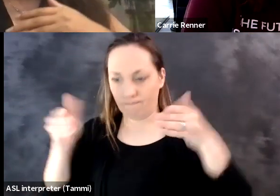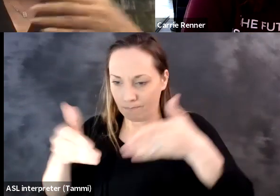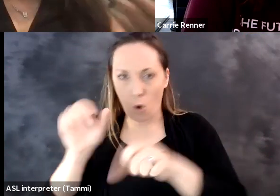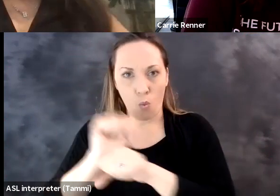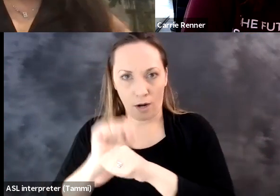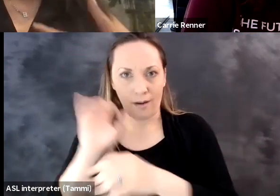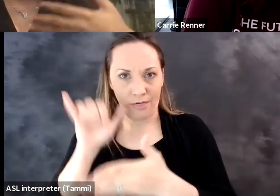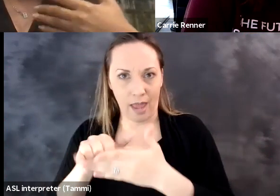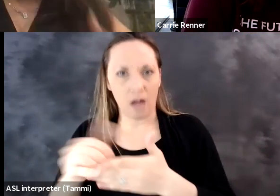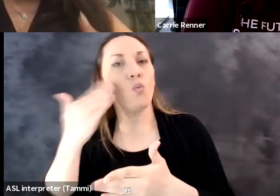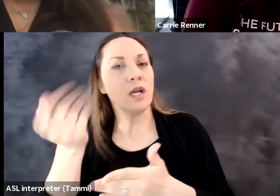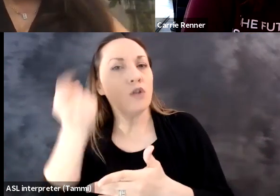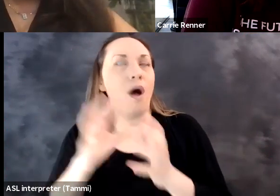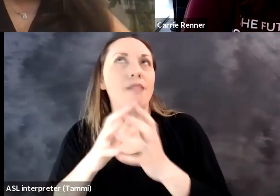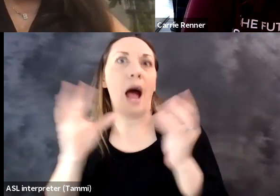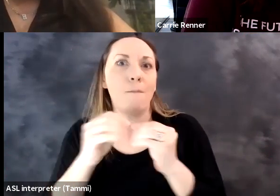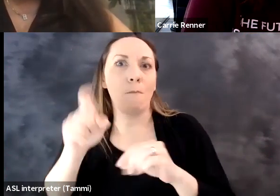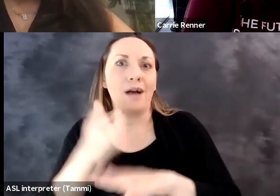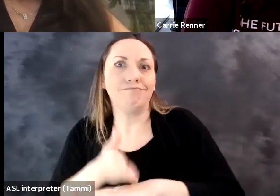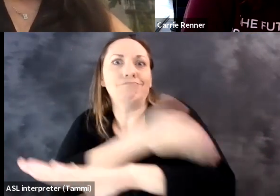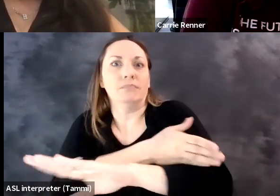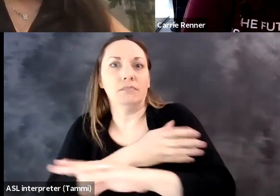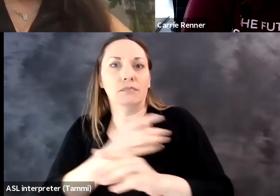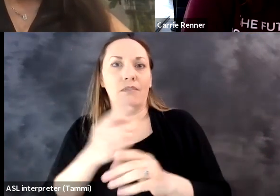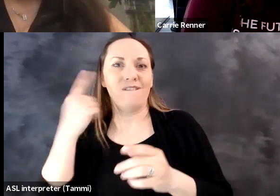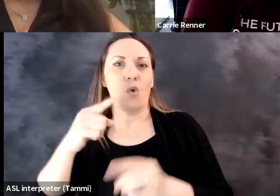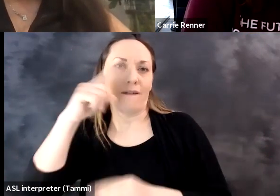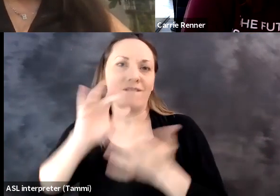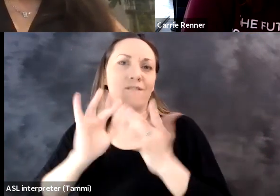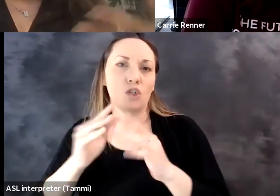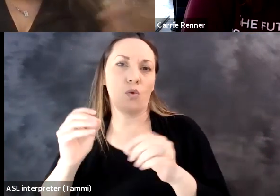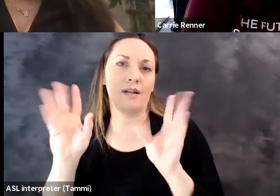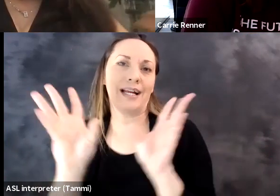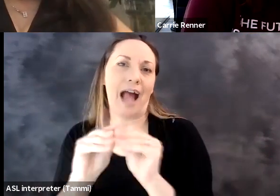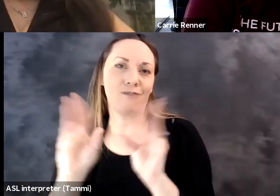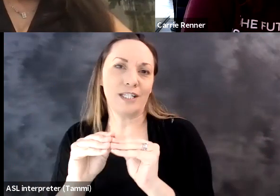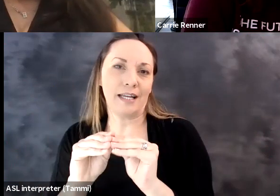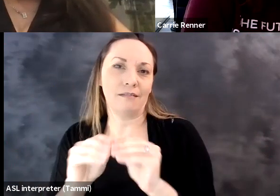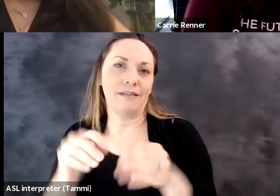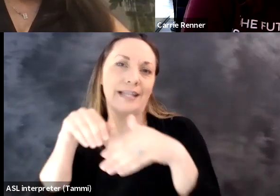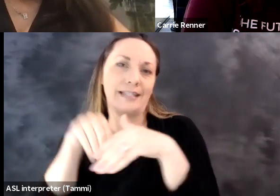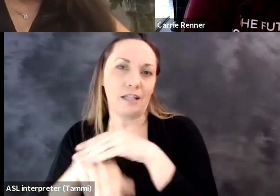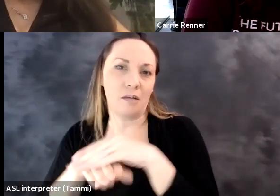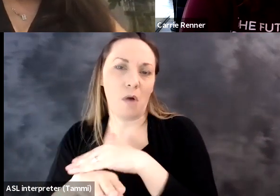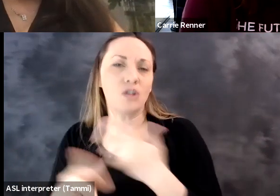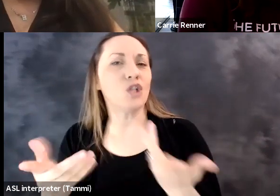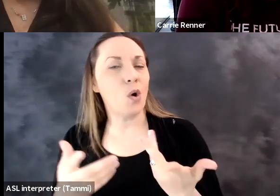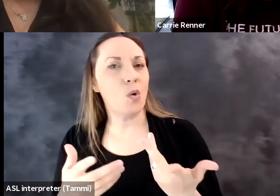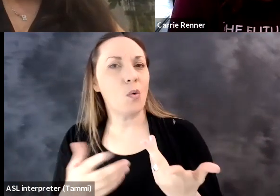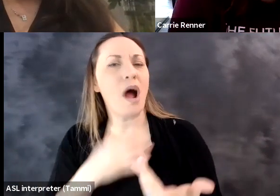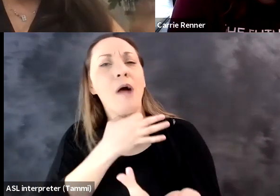solution providers who have come forward and are working towards it, we also know that there is a lot more that has to be done to make virtual conferencing accessible.